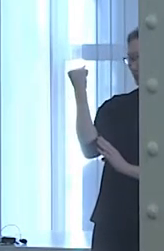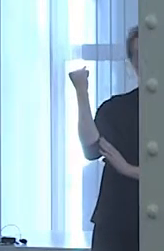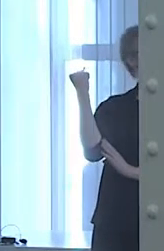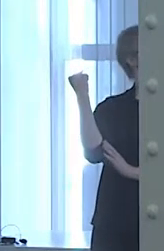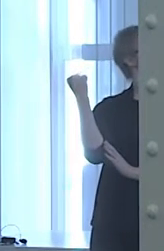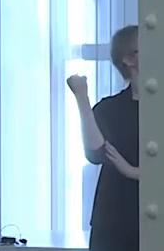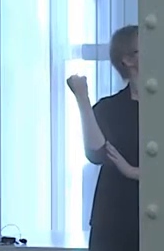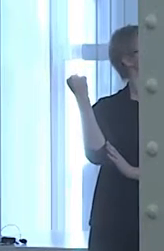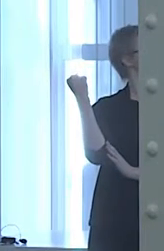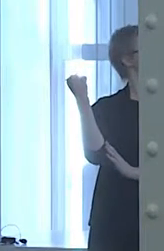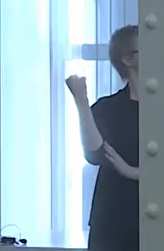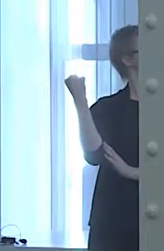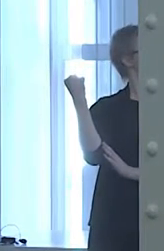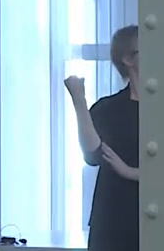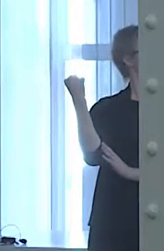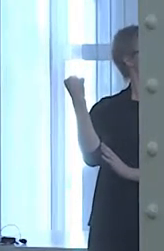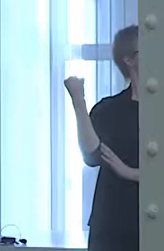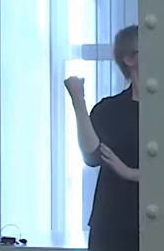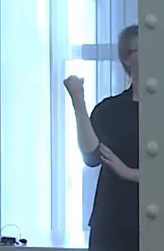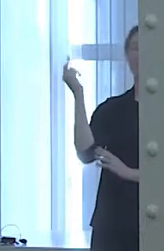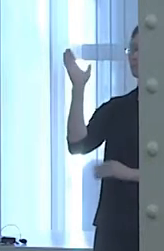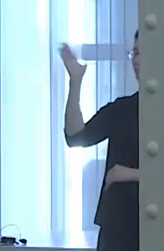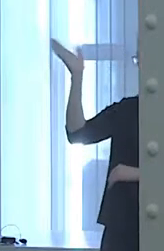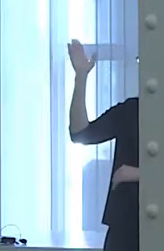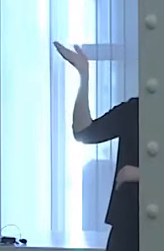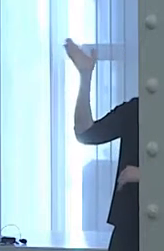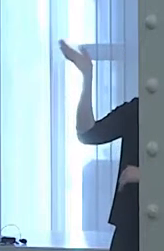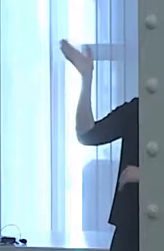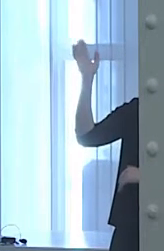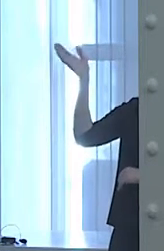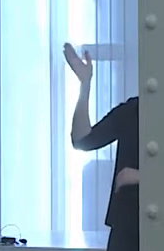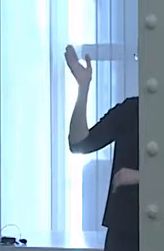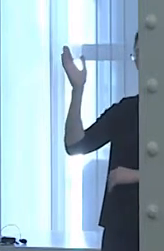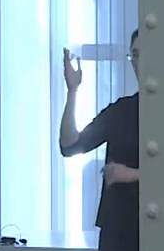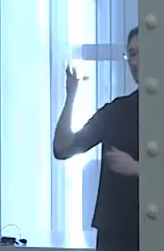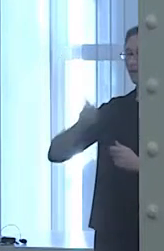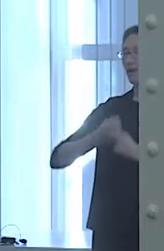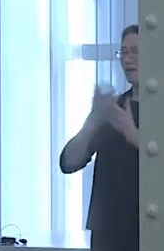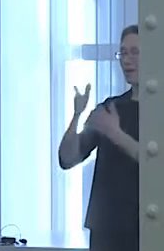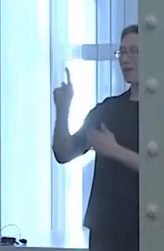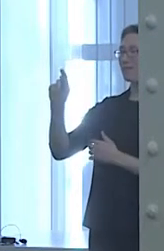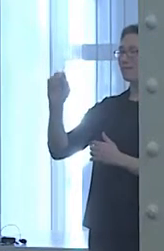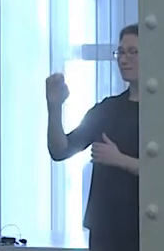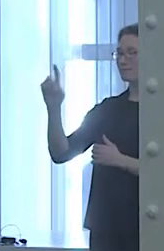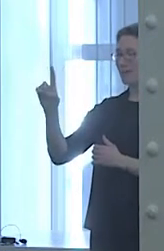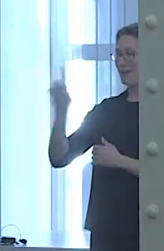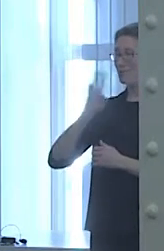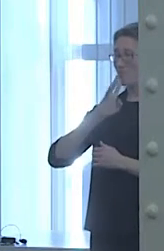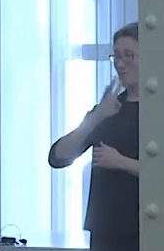It's a picture of me giving a speech. I gave a TEDx talk called How to Get Stuff Done When You Are Depressed.